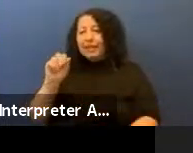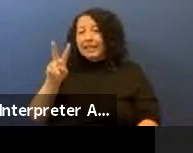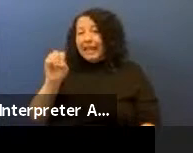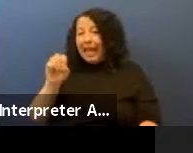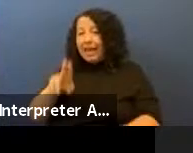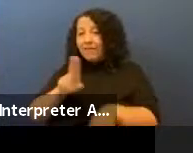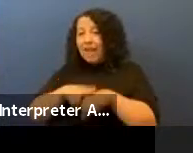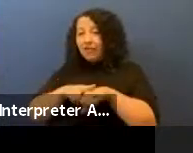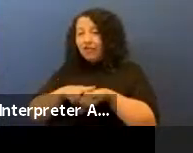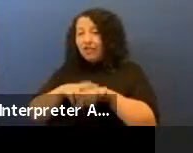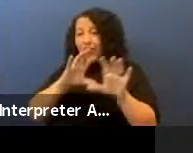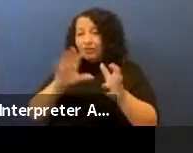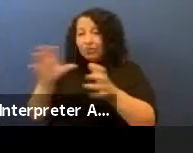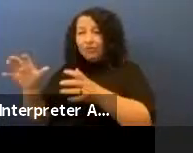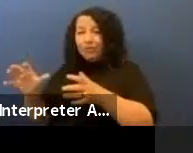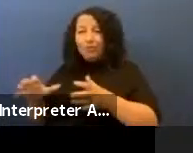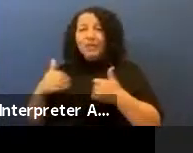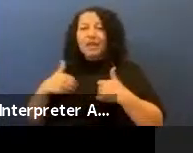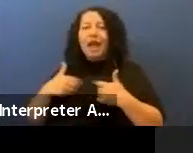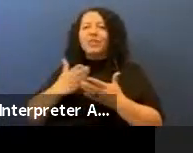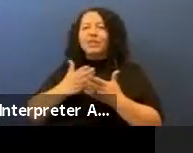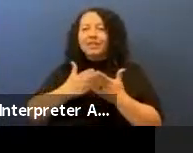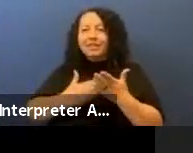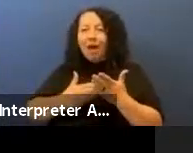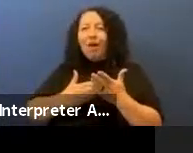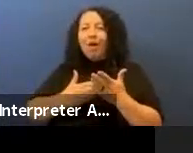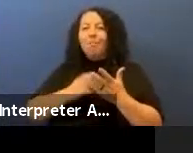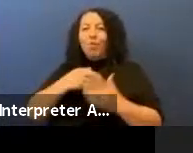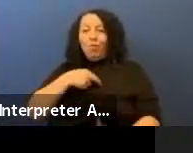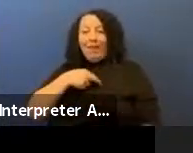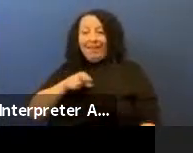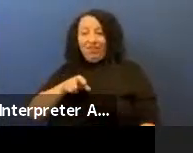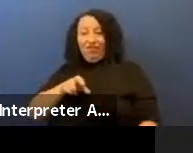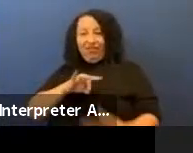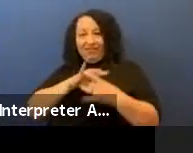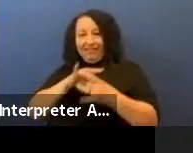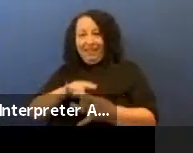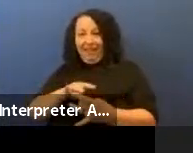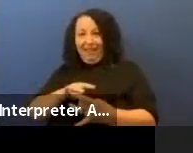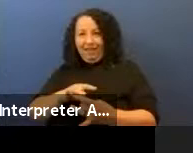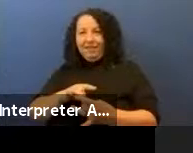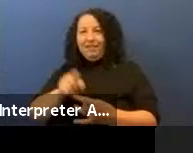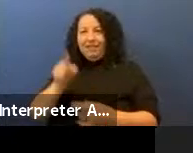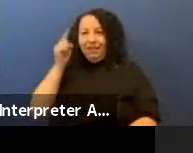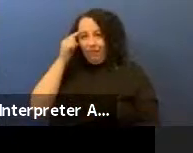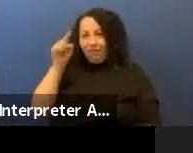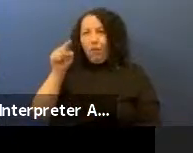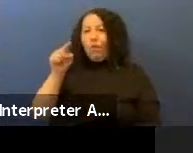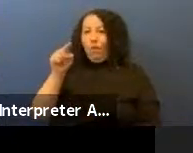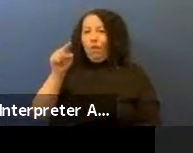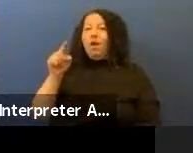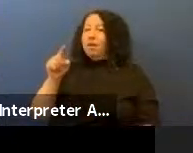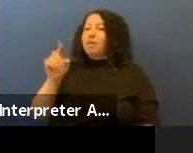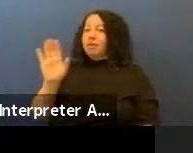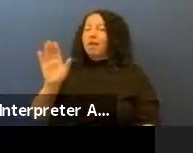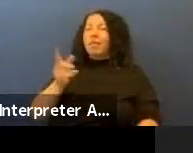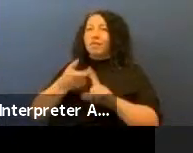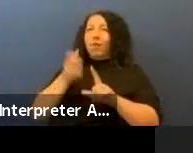some religious ties in the long history of Bear Butte